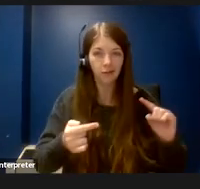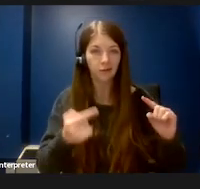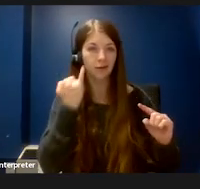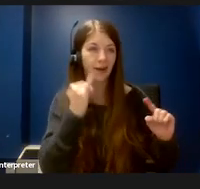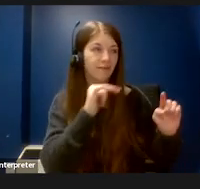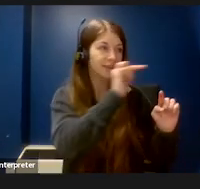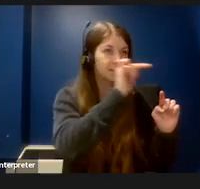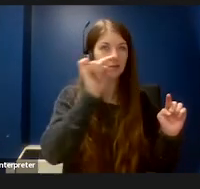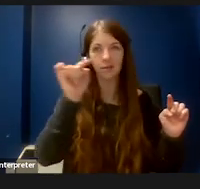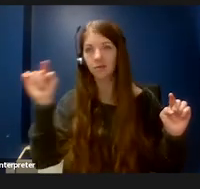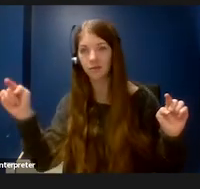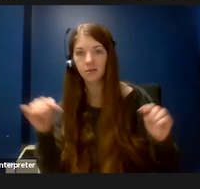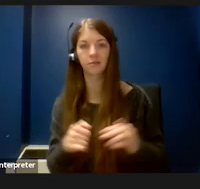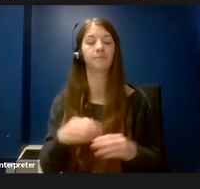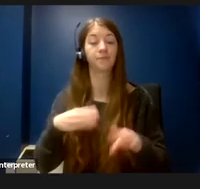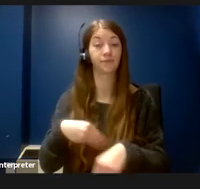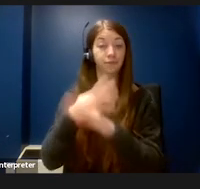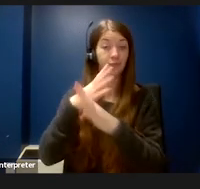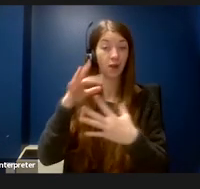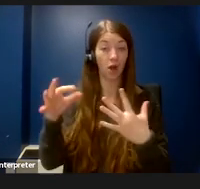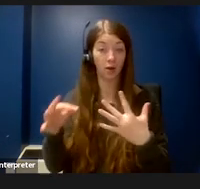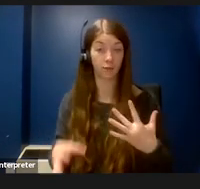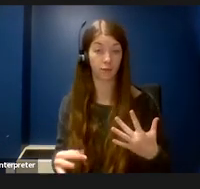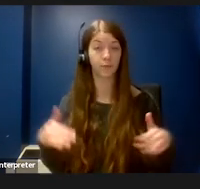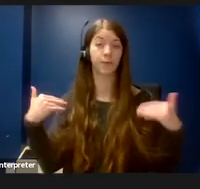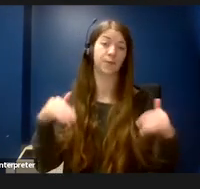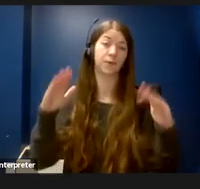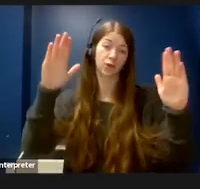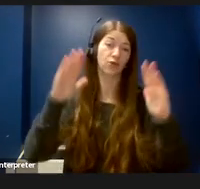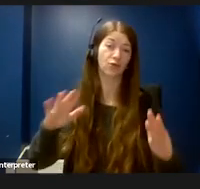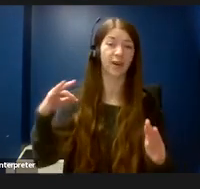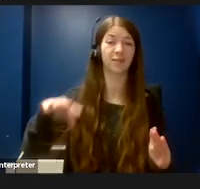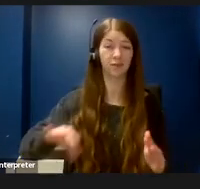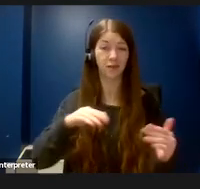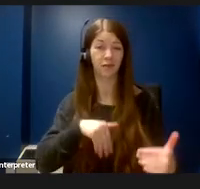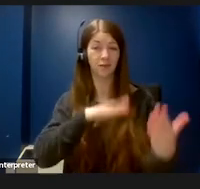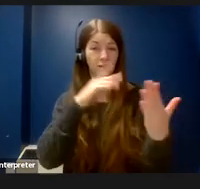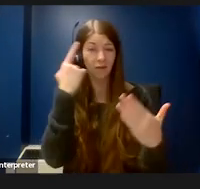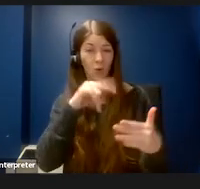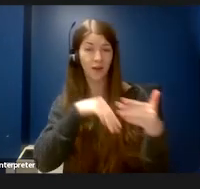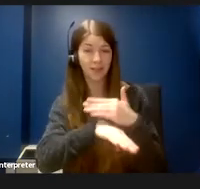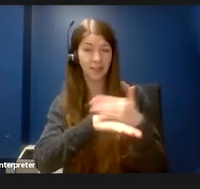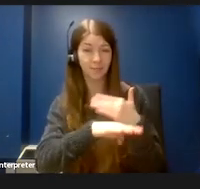Virtual options are a great way to provide some accessibility to the disabled community